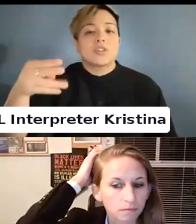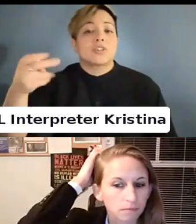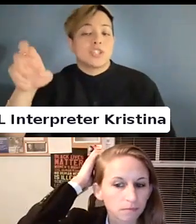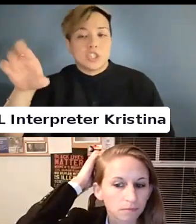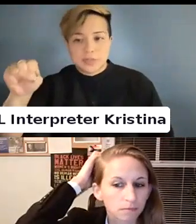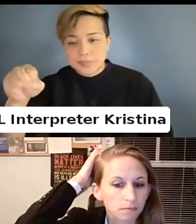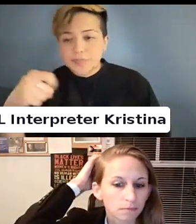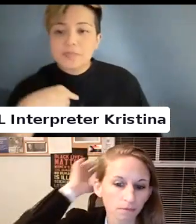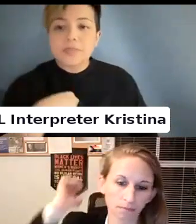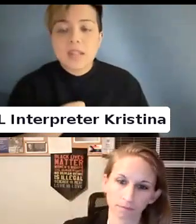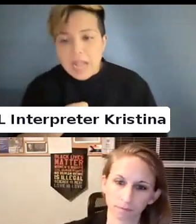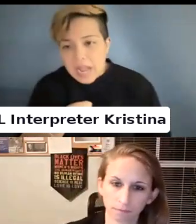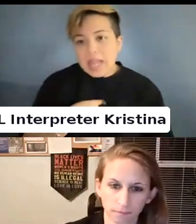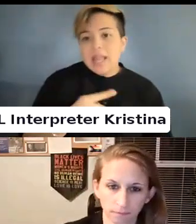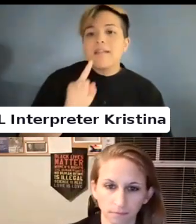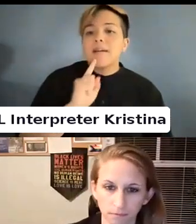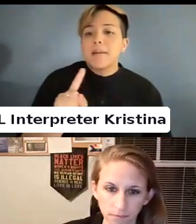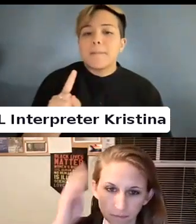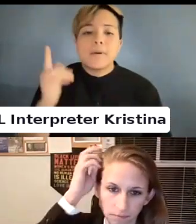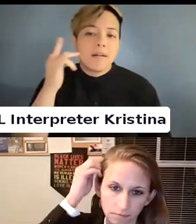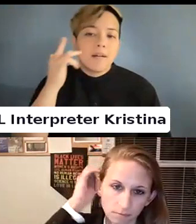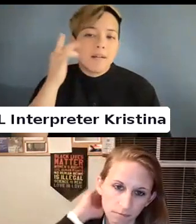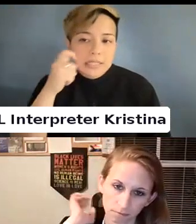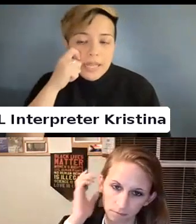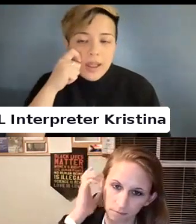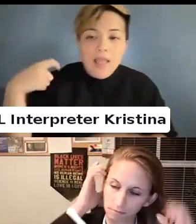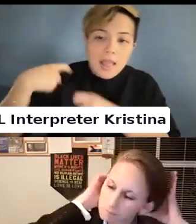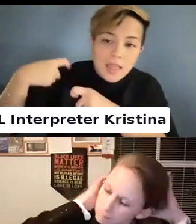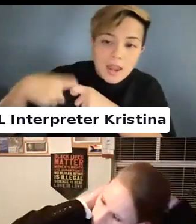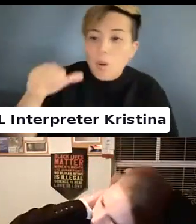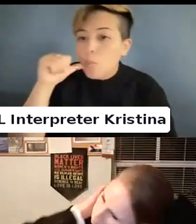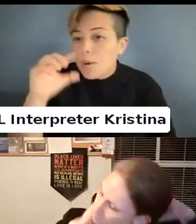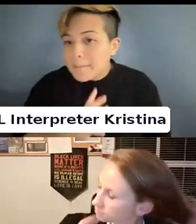I am a light-skinned Latina woman.